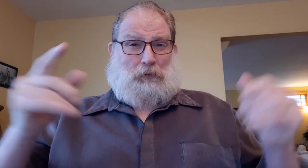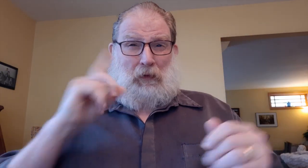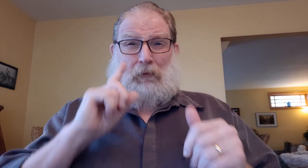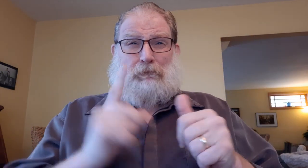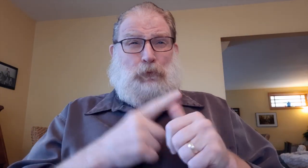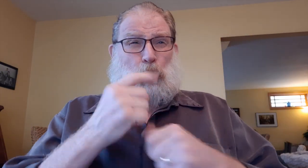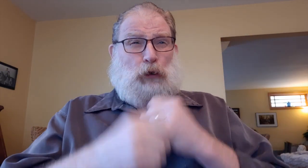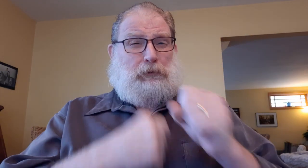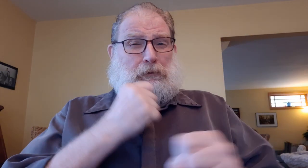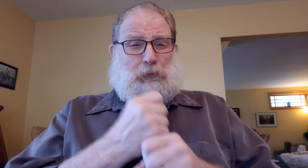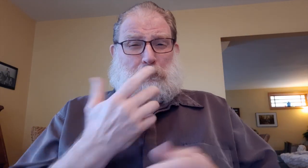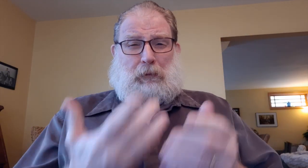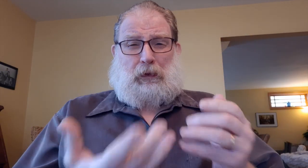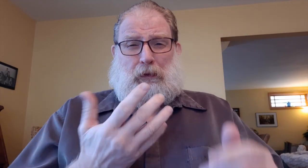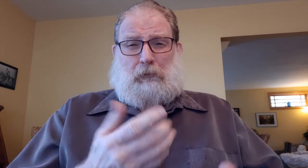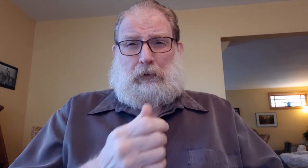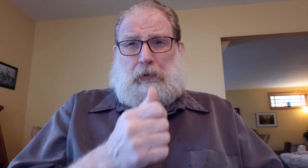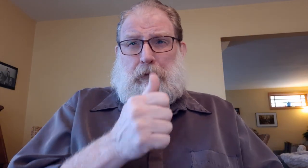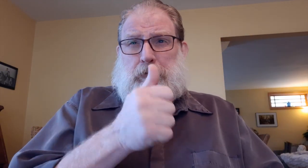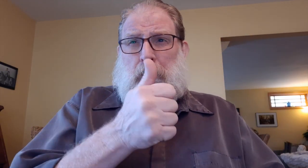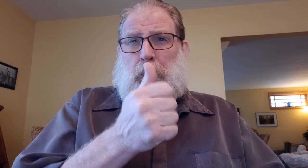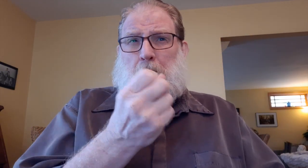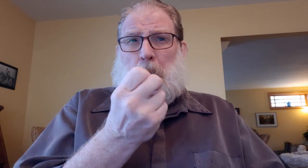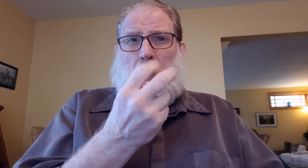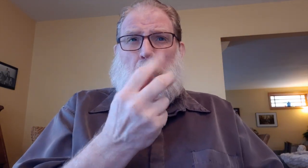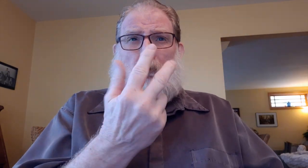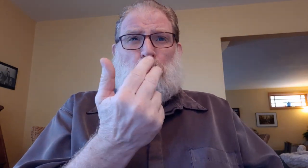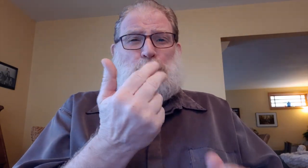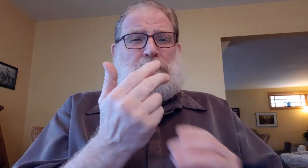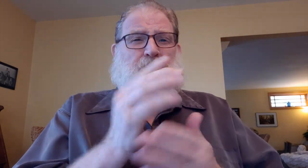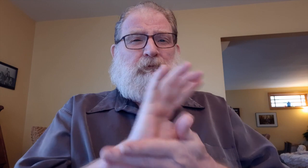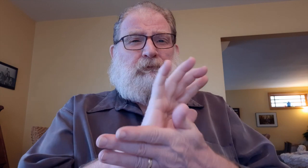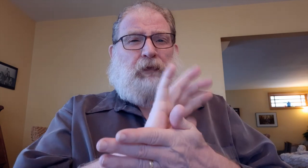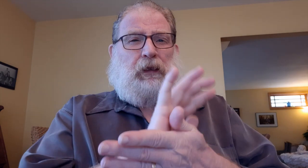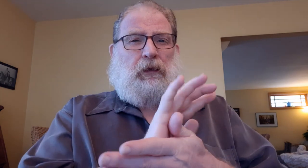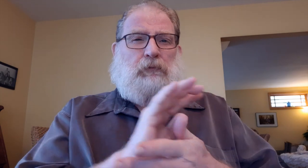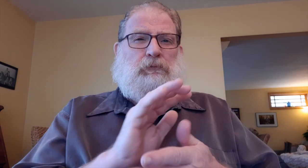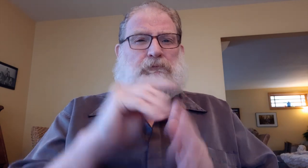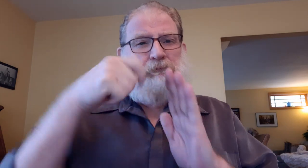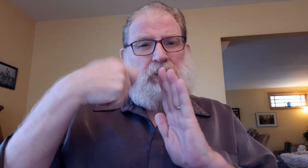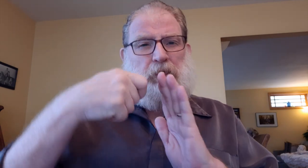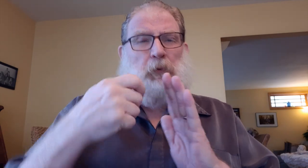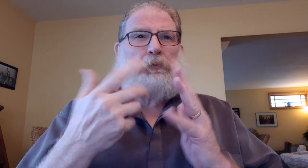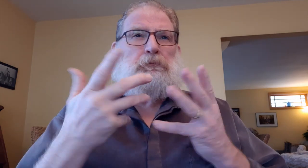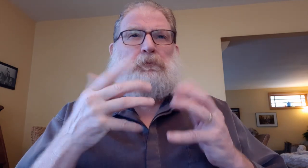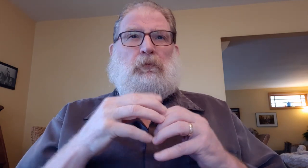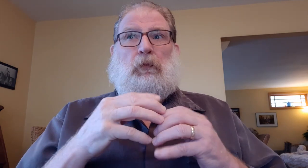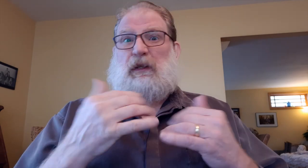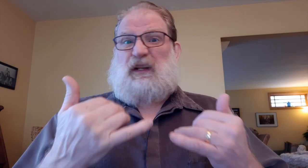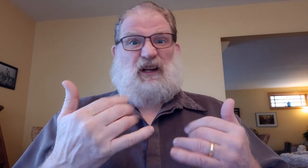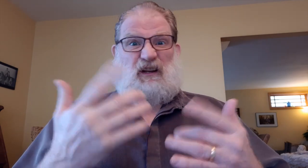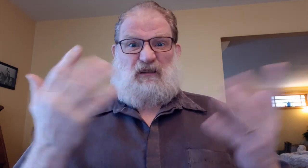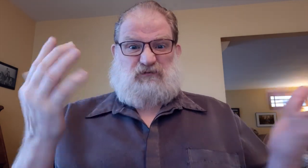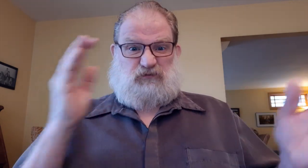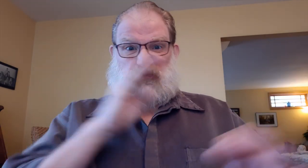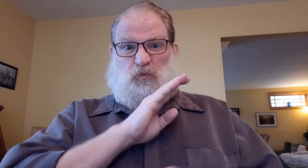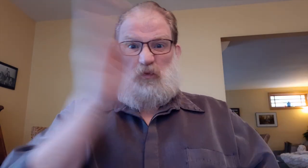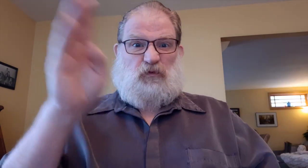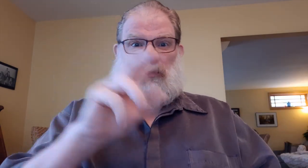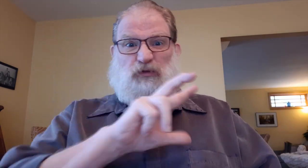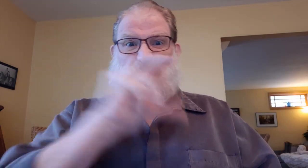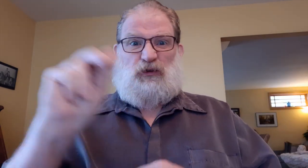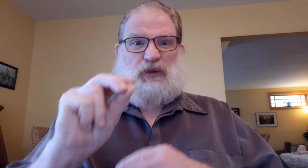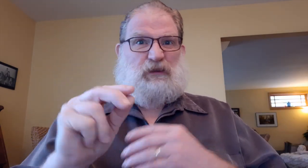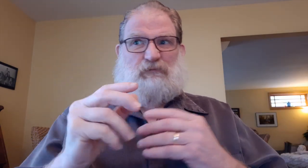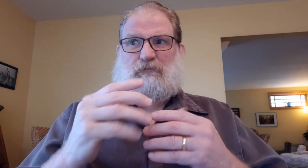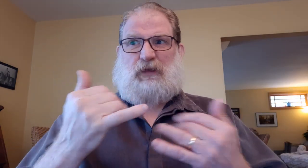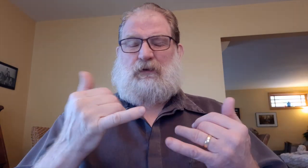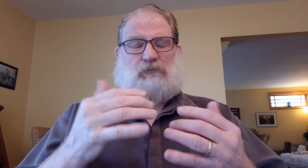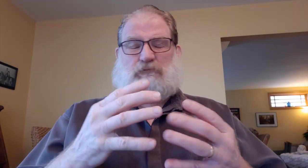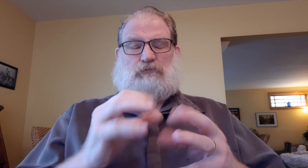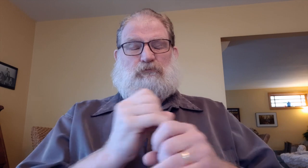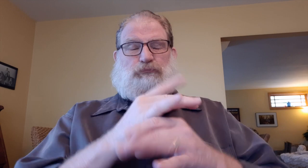First year, maybe only 10- 12, 13 films..Now, the festival features more than 30 films!